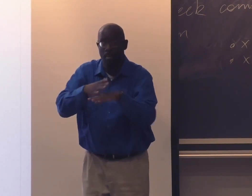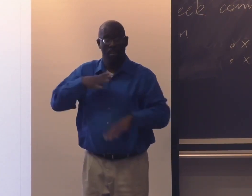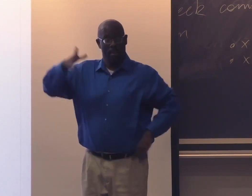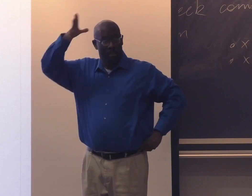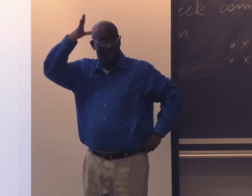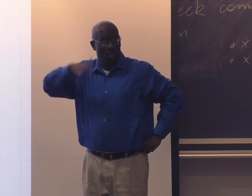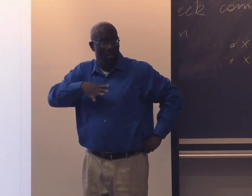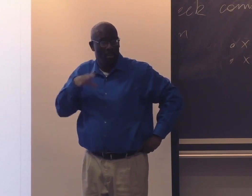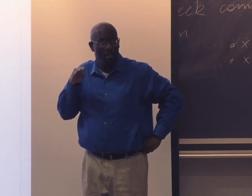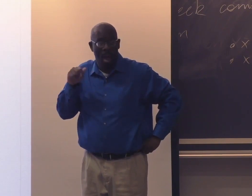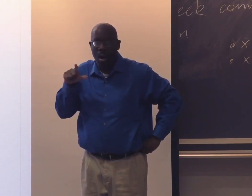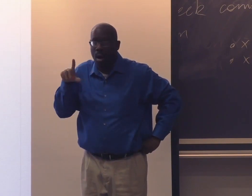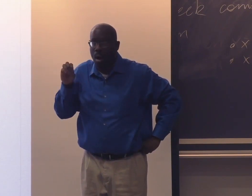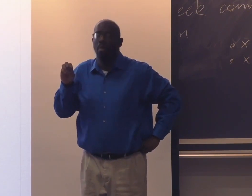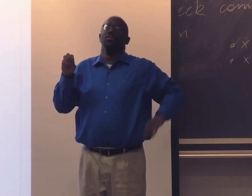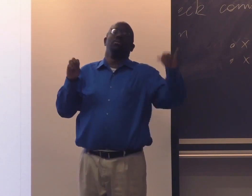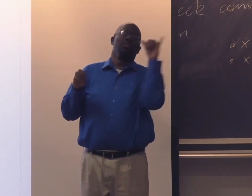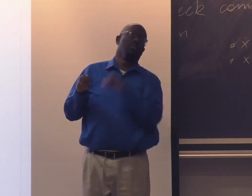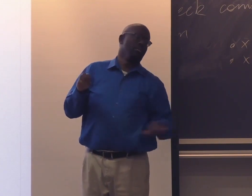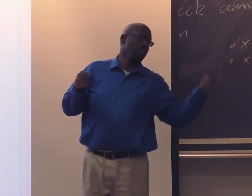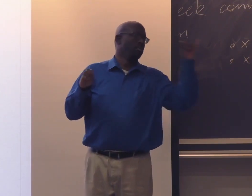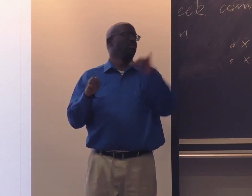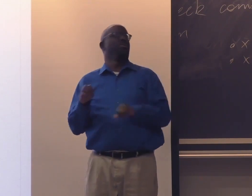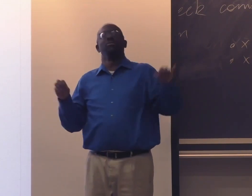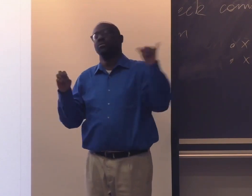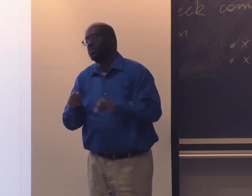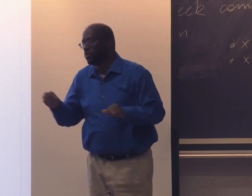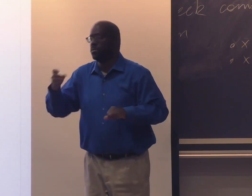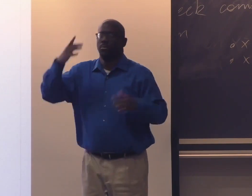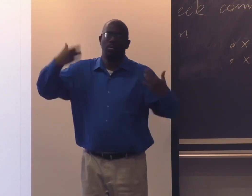So now if I also layer over that I am a male,